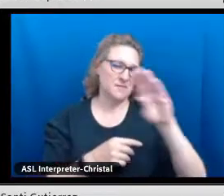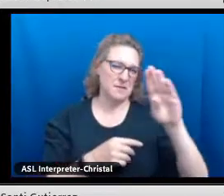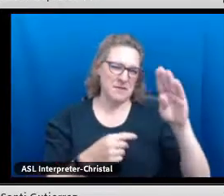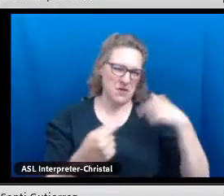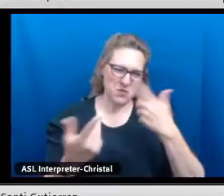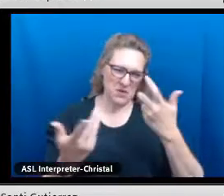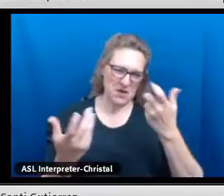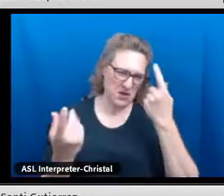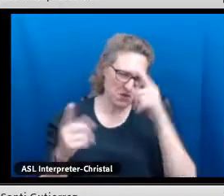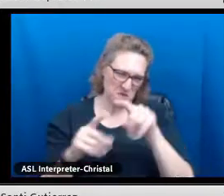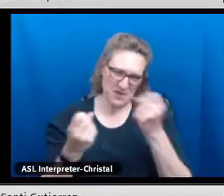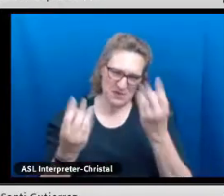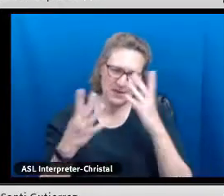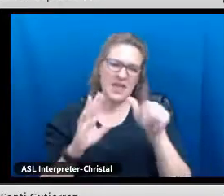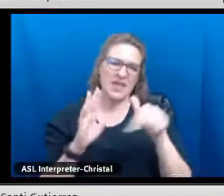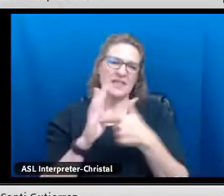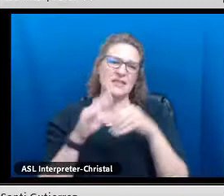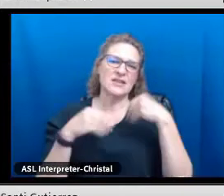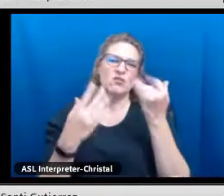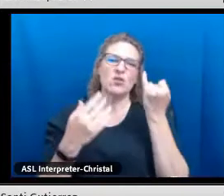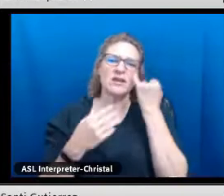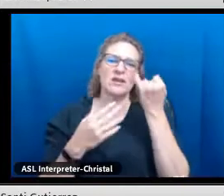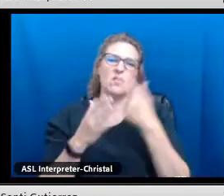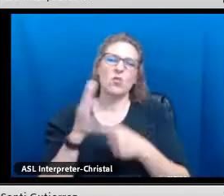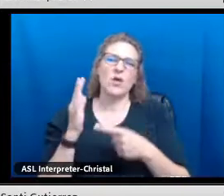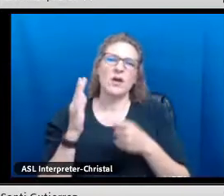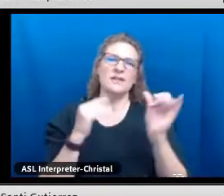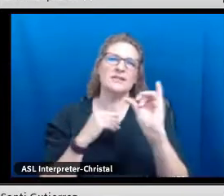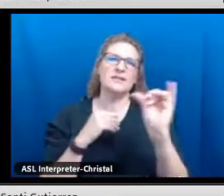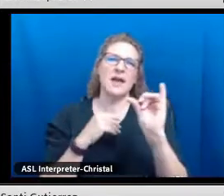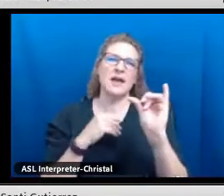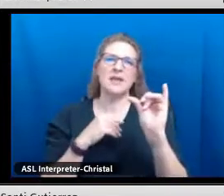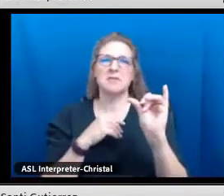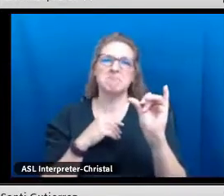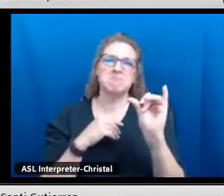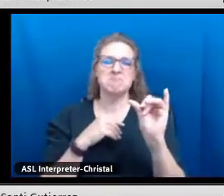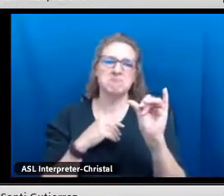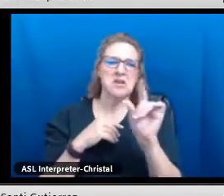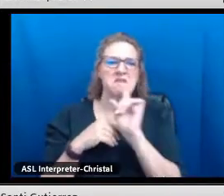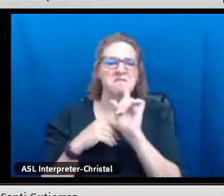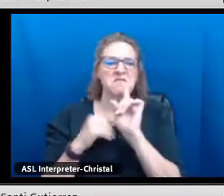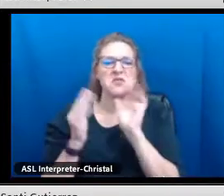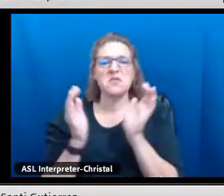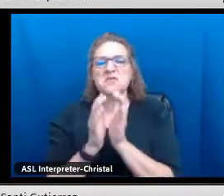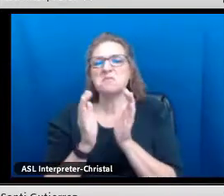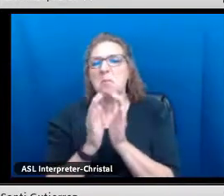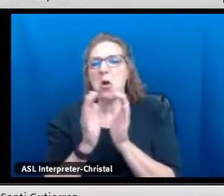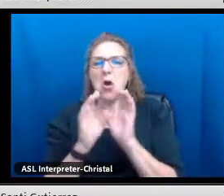course, the benefits of the seal. We all agree that there are many, but this gives you an idea as to what it looks like